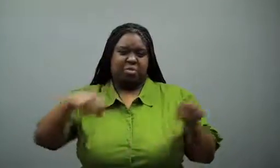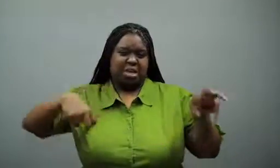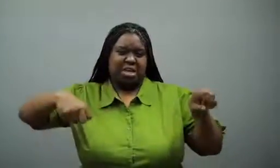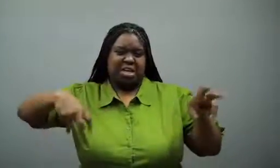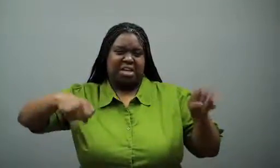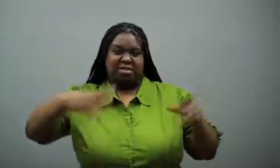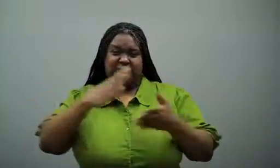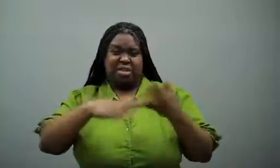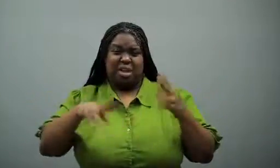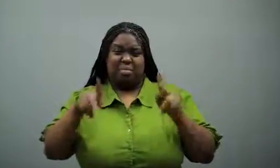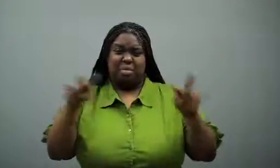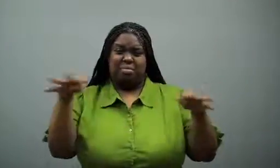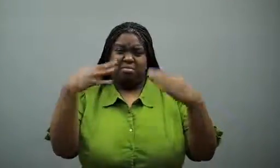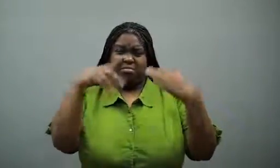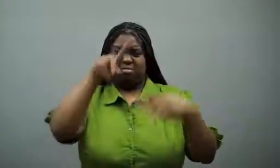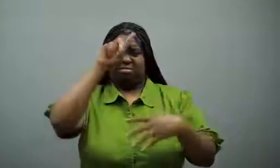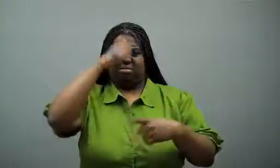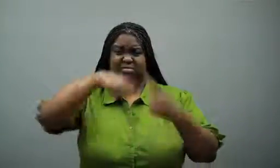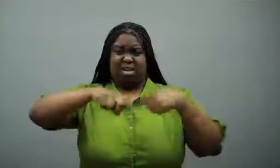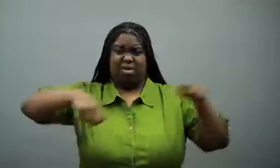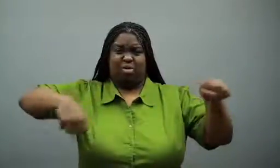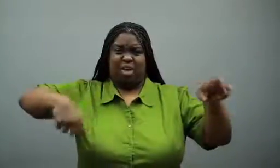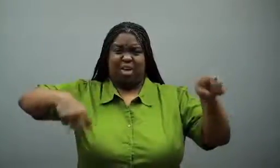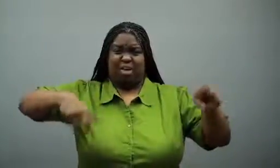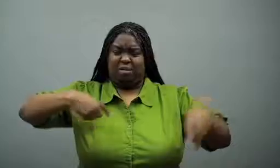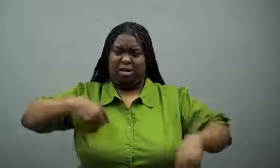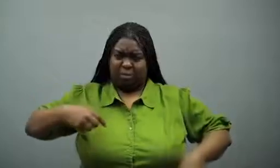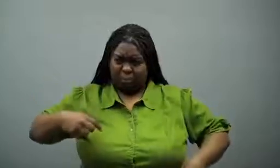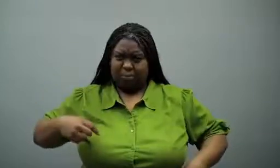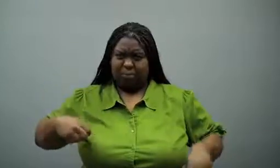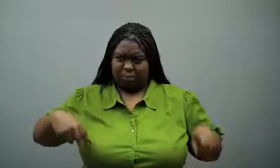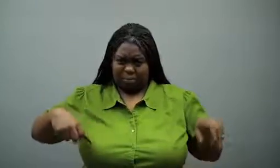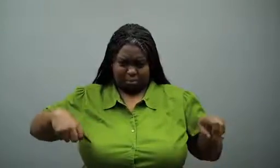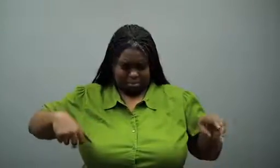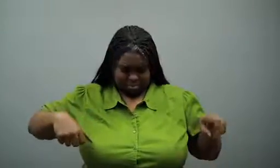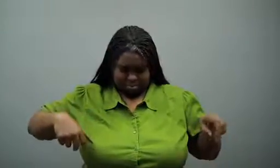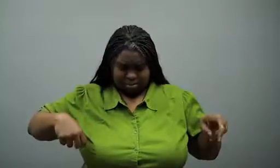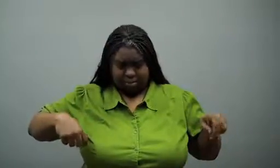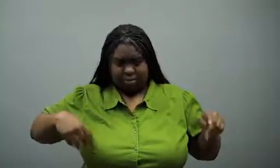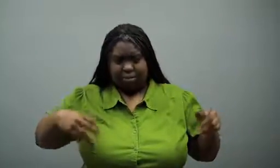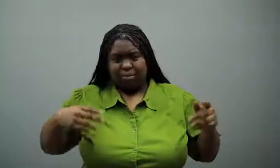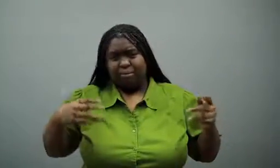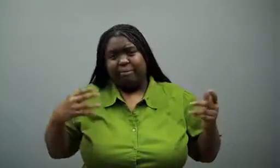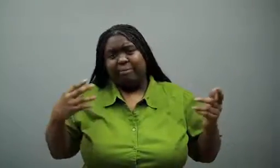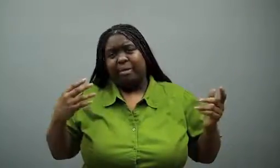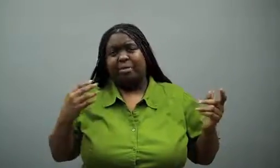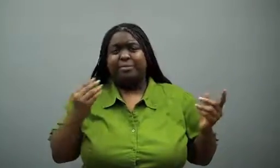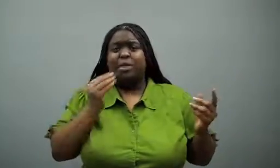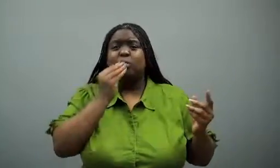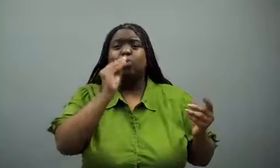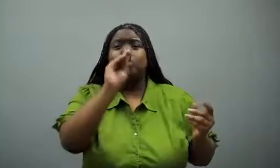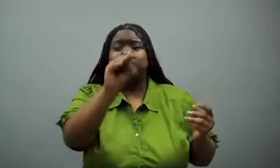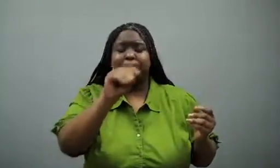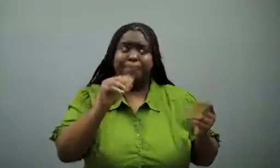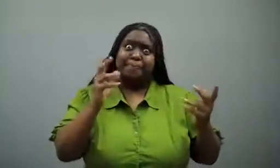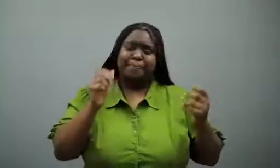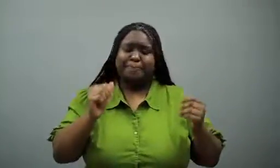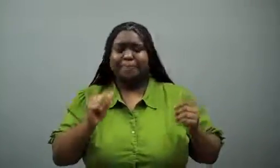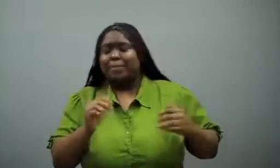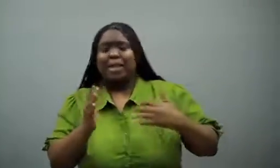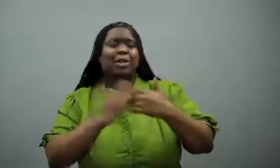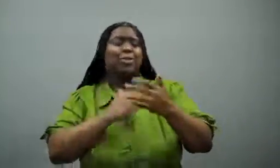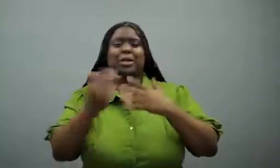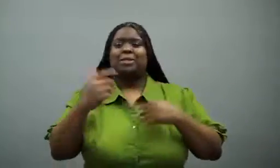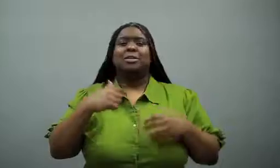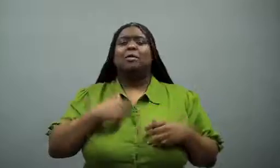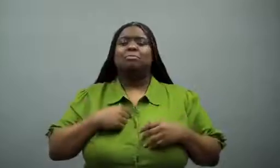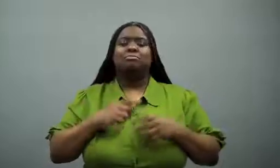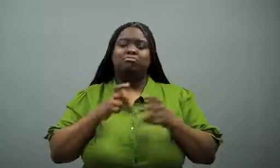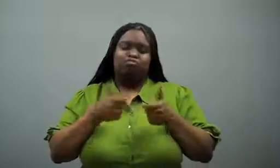Some people think it odd I sign it this way, but I don't know why.